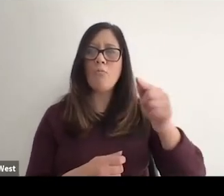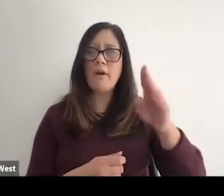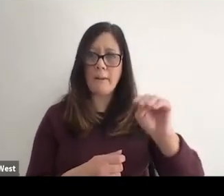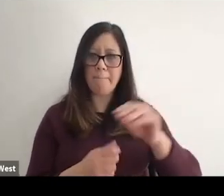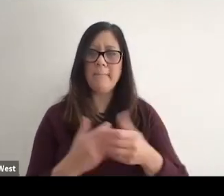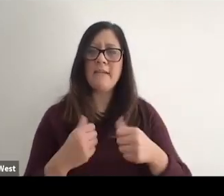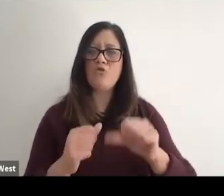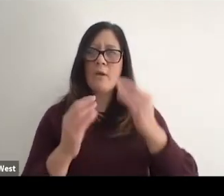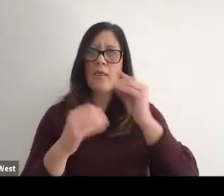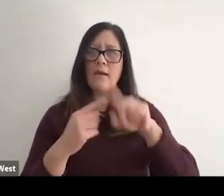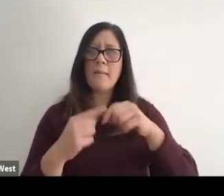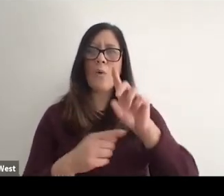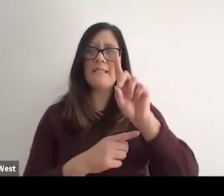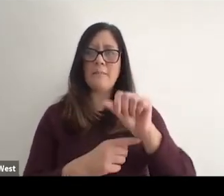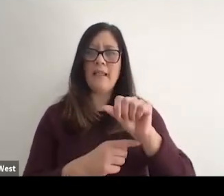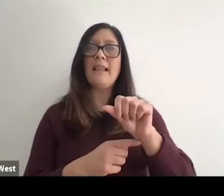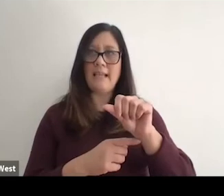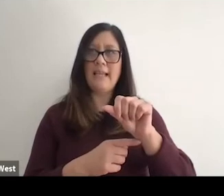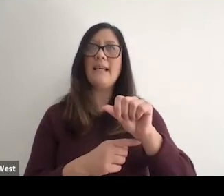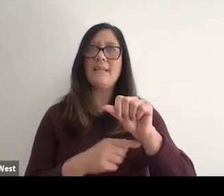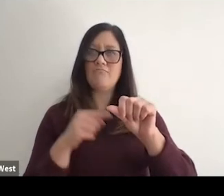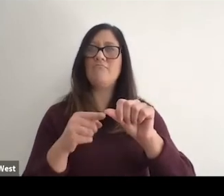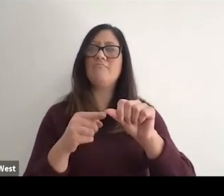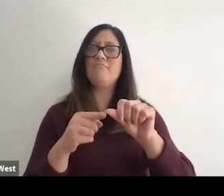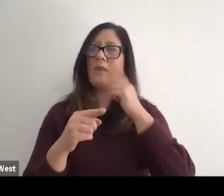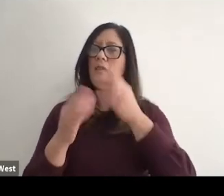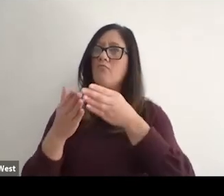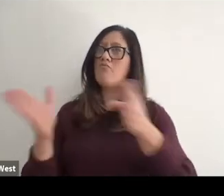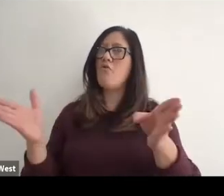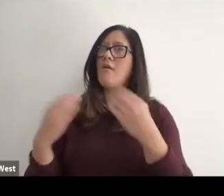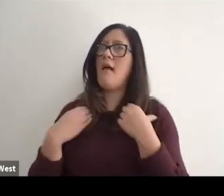around disability with into the broader HealthEquity framework, and so when we think about providing